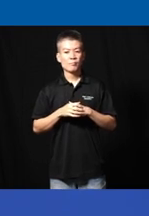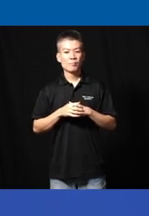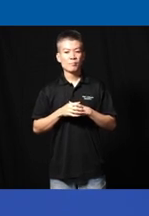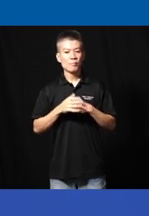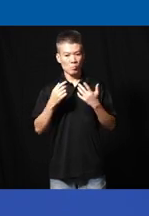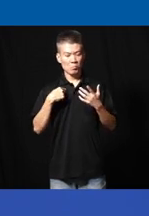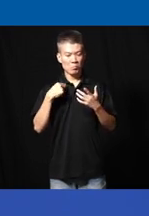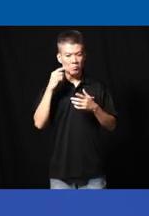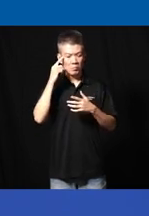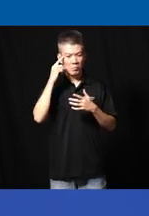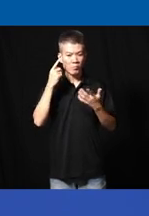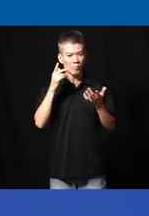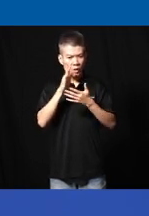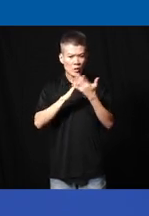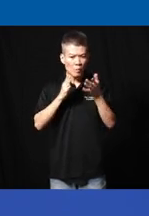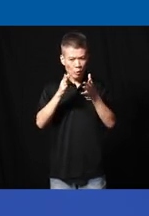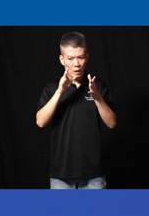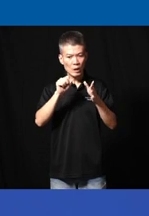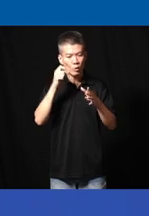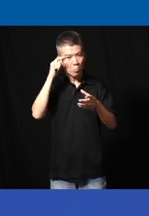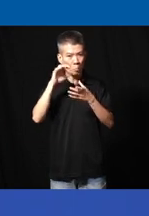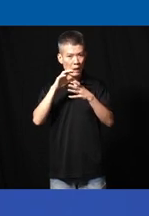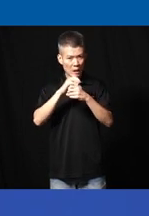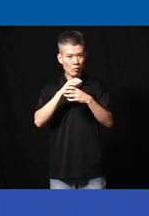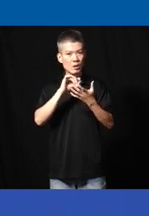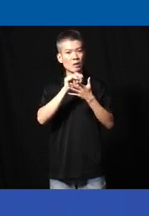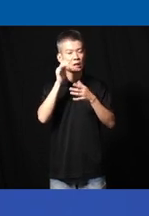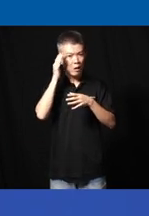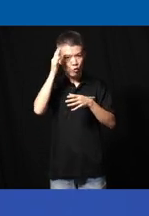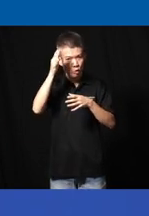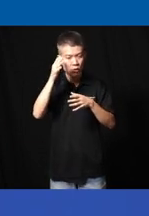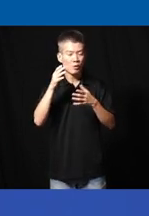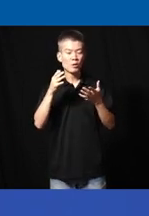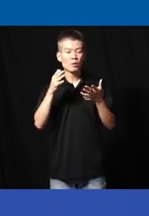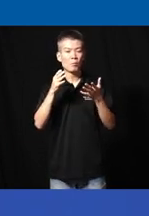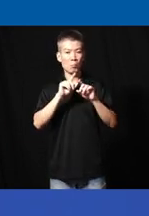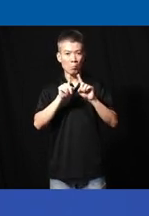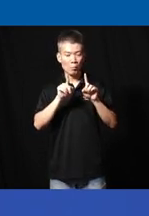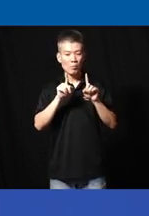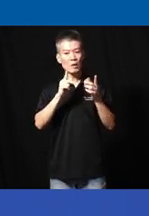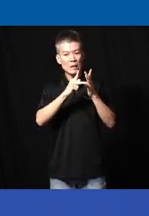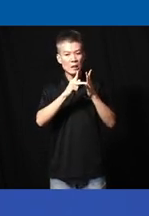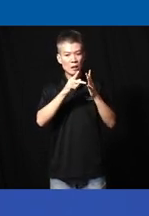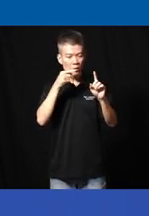so I guess in some sense you have to believe in those futuristic but keep on anchoring yourself